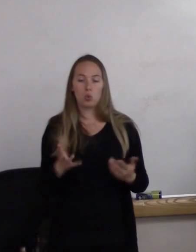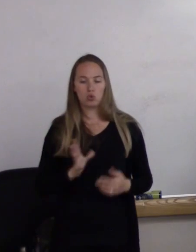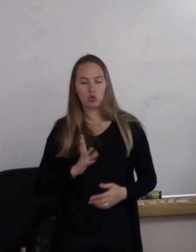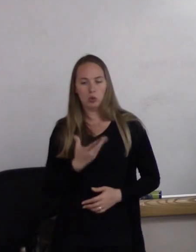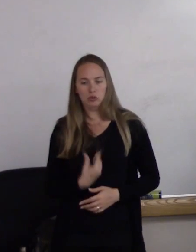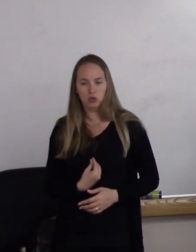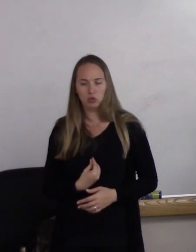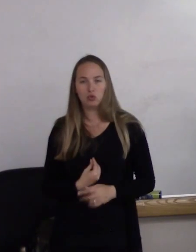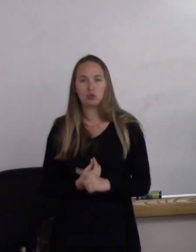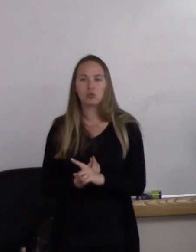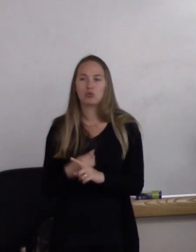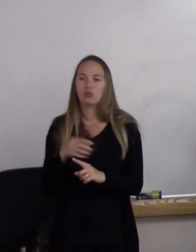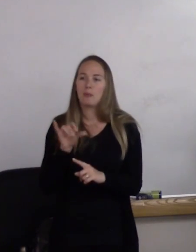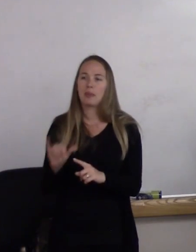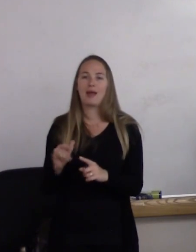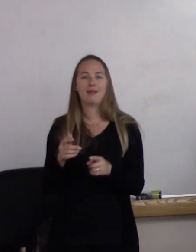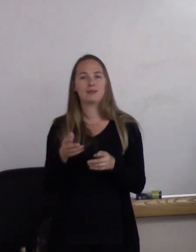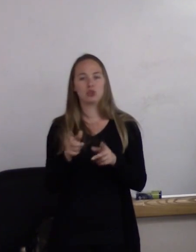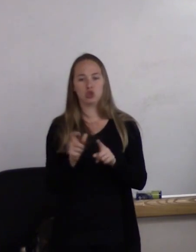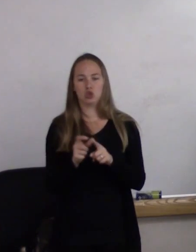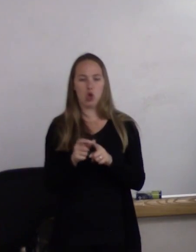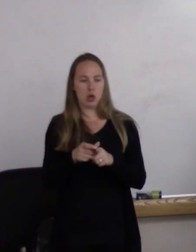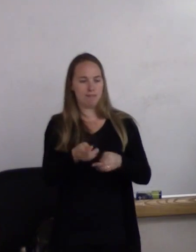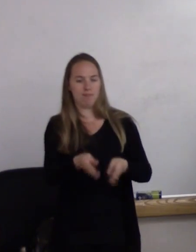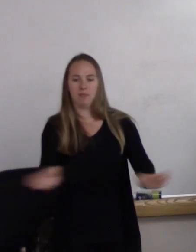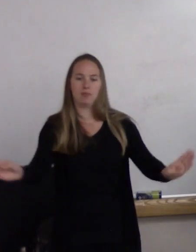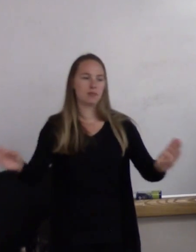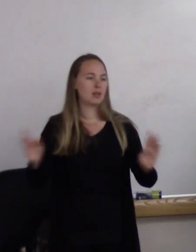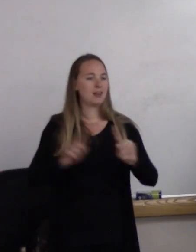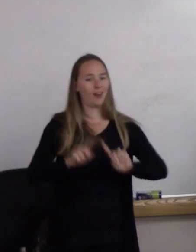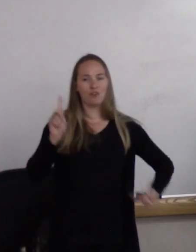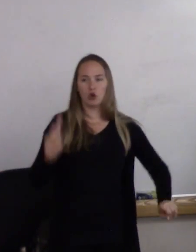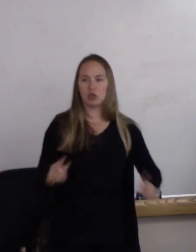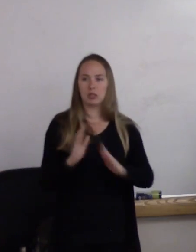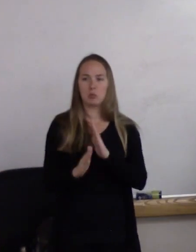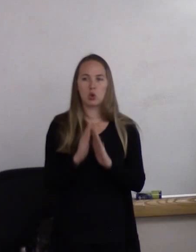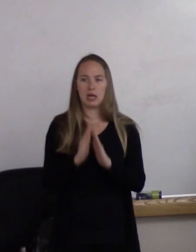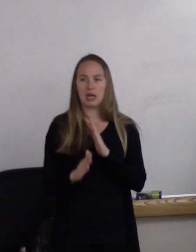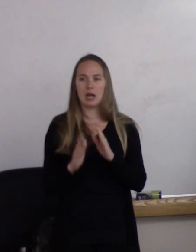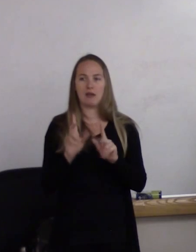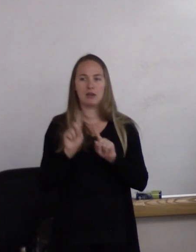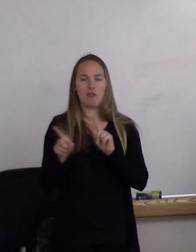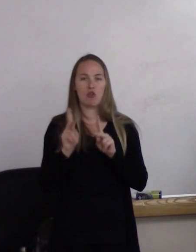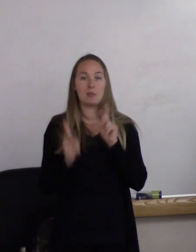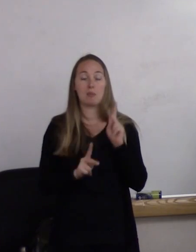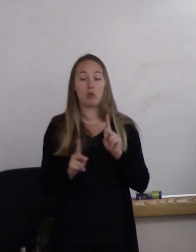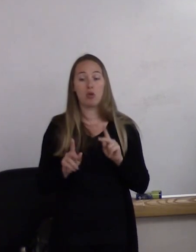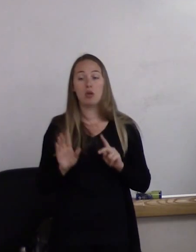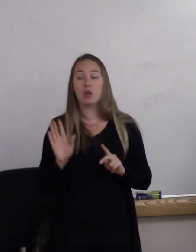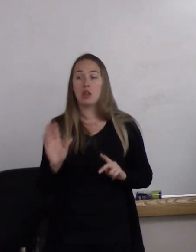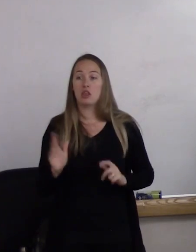that describes a whole diverse community of people that live life